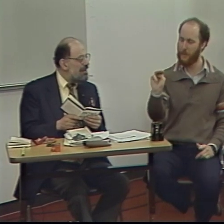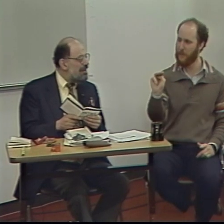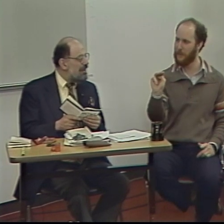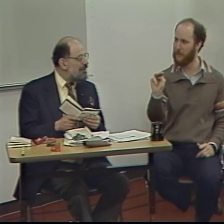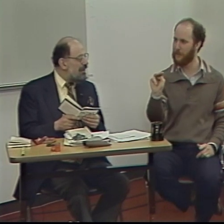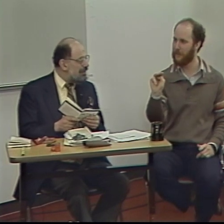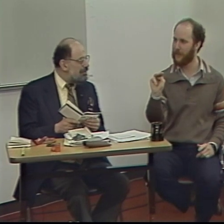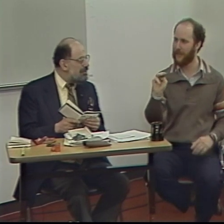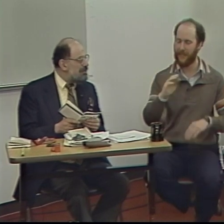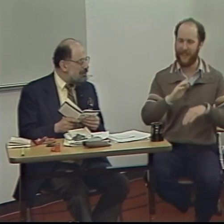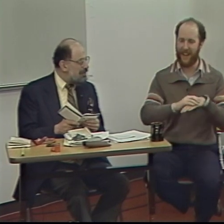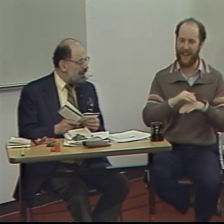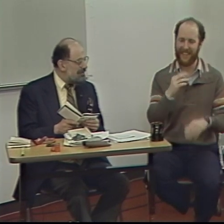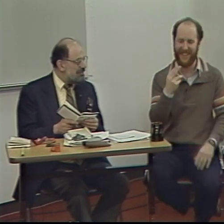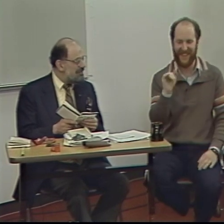"On the hydrogen jukebox"